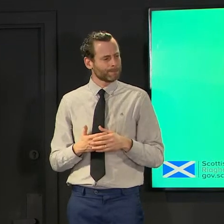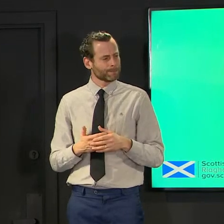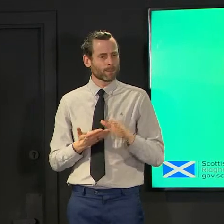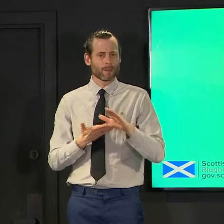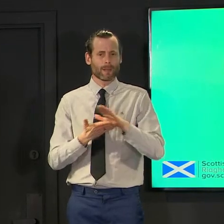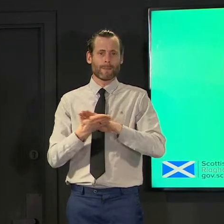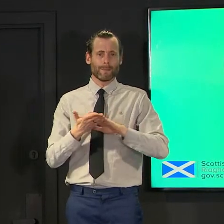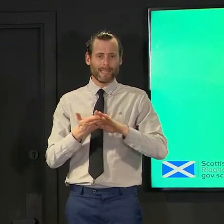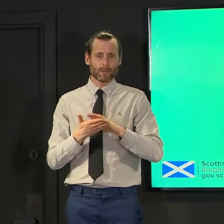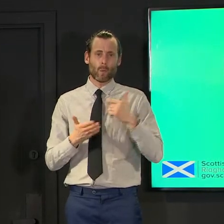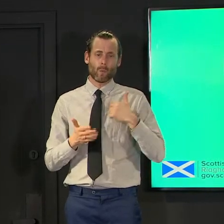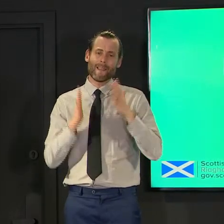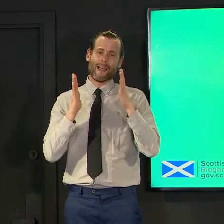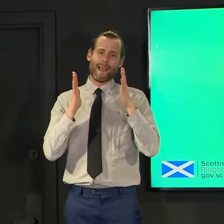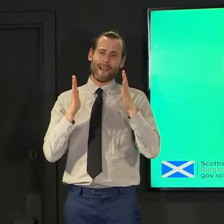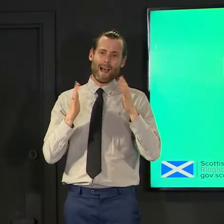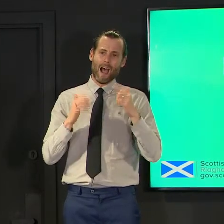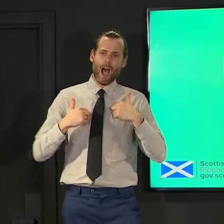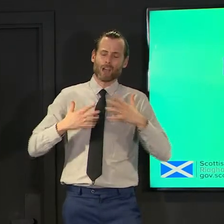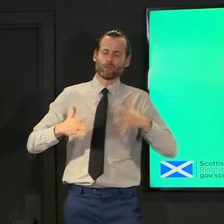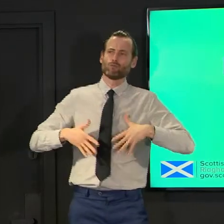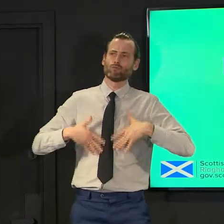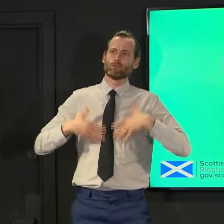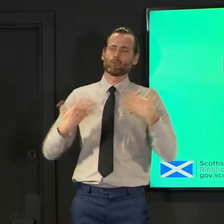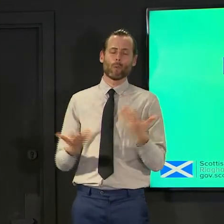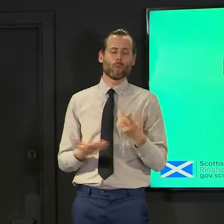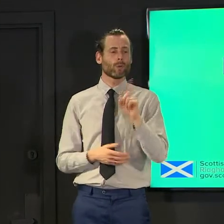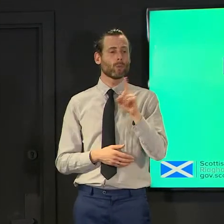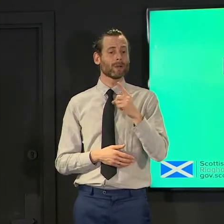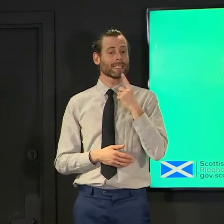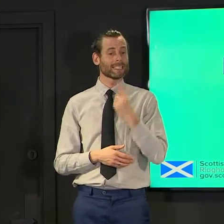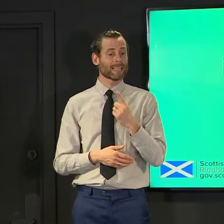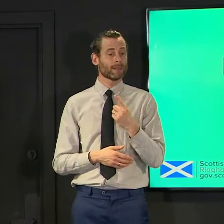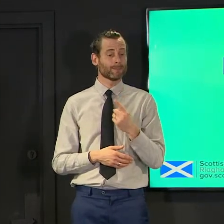of cases and i don't think we're in that position yet it may be in the fullness of